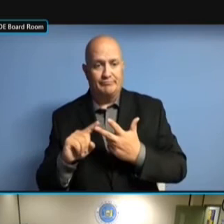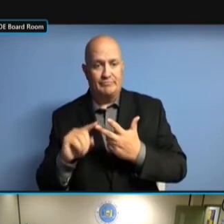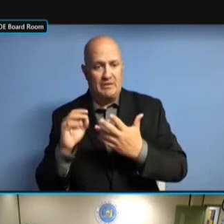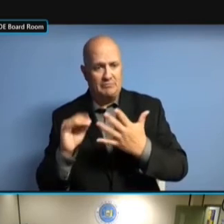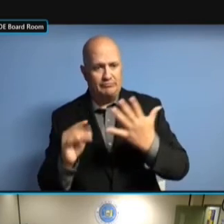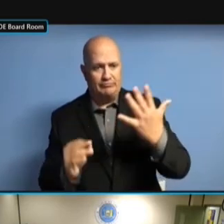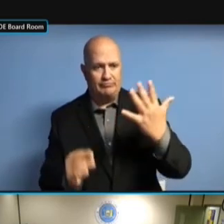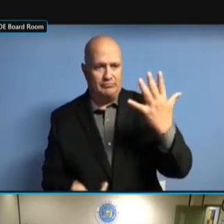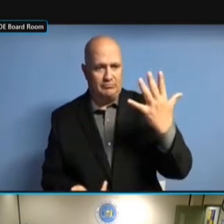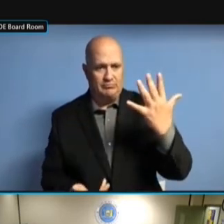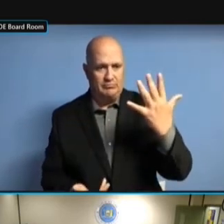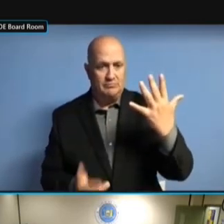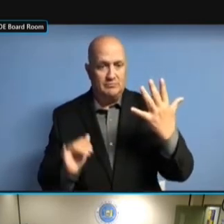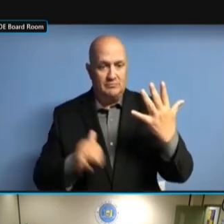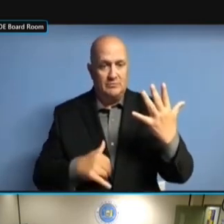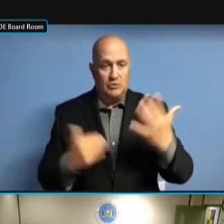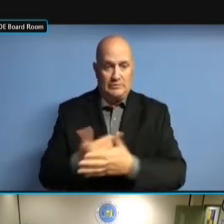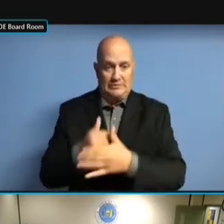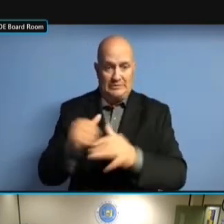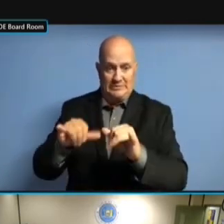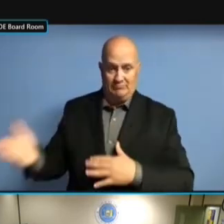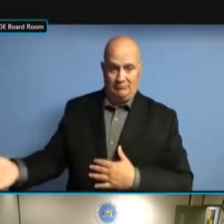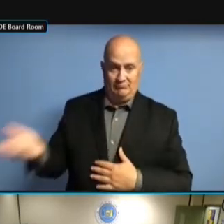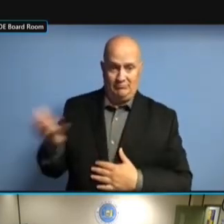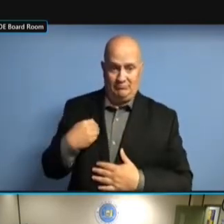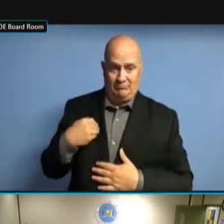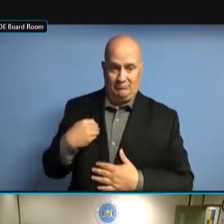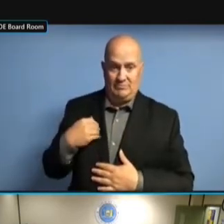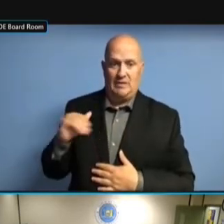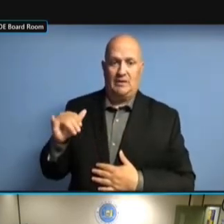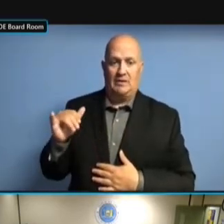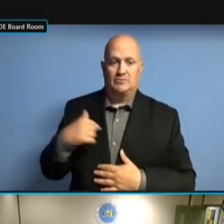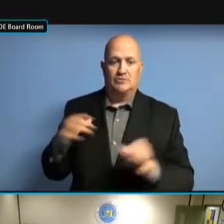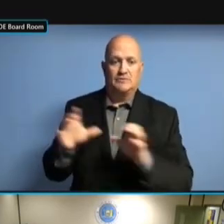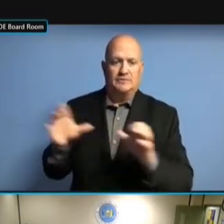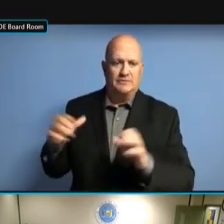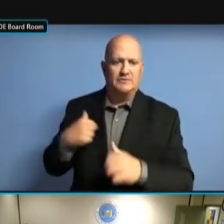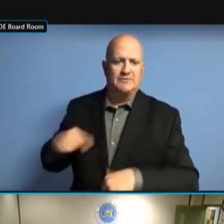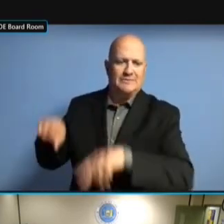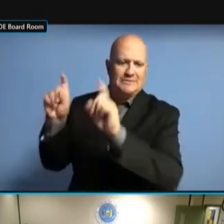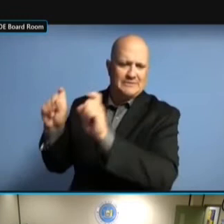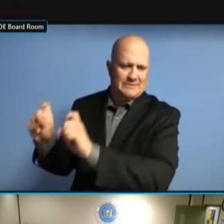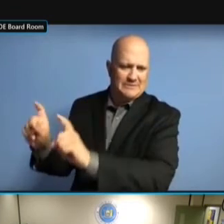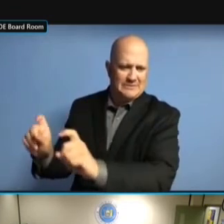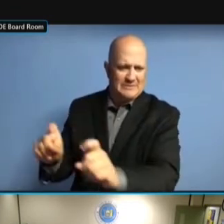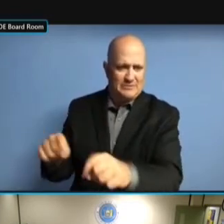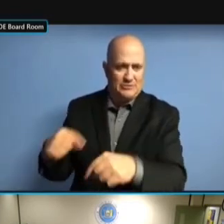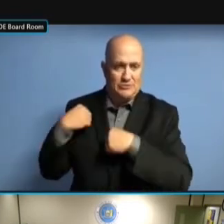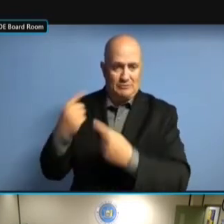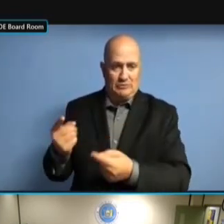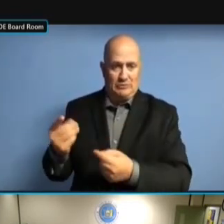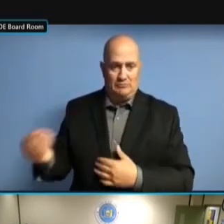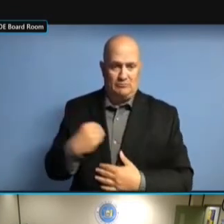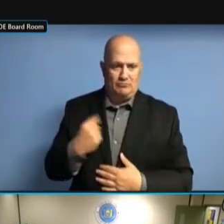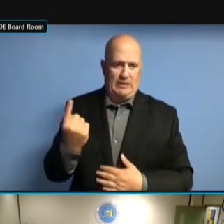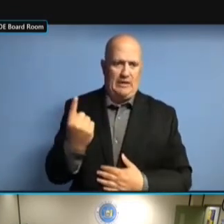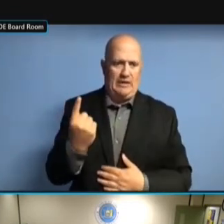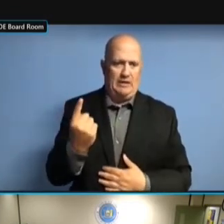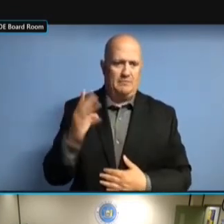AT THIS POINT WE'VE ONLY RECEIVED AT THIS POINT WE'VE ONLY RECEIVED AN AT THIS POINT WE'VE ONLY RECEIVED AN APPLICATION AT THIS POINT WE'VE ONLY RECEIVED AN APPLICATION FROM RECEIVED AN APPLICATION FROM RECEIVED AN APPLICATION FROM DEMOCRACY RECEIVED AN APPLICATION FROM DEMOCRACY ALIVE. DEMOCRACY ALIVE. DEMOCRACY ALIVE. BUT DEMOCRACY ALIVE. BUT WE'RE DEMOCRACY ALIVE. BUT WE'RE STILL DEMOCRACY ALIVE. BUT WE'RE STILL KIND DEMOCRACY ALIVE. BUT WE'RE STILL KIND OF DEMOCRACY ALIVE. BUT WE'RE STILL KIND OF IN DEMOCRACY ALIVE. BUT WE'RE STILL KIND OF IN THE BUT WE'RE STILL KIND OF IN THE BUT WE'RE STILL KIND OF IN THE EARLY BUT WE'RE STILL KIND OF IN THE EARLY STAGES BUT WE'RE STILL KIND OF IN THE EARLY STAGES OF BUT WE'RE STILL KIND OF IN THE EARLY STAGES OF THAT BUT WE'RE STILL KIND OF IN THE EARLY STAGES OF THAT PROCESS, EARLY STAGES OF THAT PROCESS, EARLY STAGES OF THAT PROCESS, HAVING EARLY STAGES OF THAT PROCESS, HAVING CONVERSATIONS EARLY STAGES OF THAT PROCESS, HAVING CONVERSATIONS WITH EARLY STAGES OF THAT PROCESS, HAVING CONVERSATIONS WITH THEM. HAVING CONVERSATIONS WITH THEM. HAVING CONVERSATIONS WITH THEM. THEY HAVING CONVERSATIONS WITH THEM. THEY HAVE HAVING CONVERSATIONS WITH THEM. THEY HAVE NOT HAVING CONVERSATIONS WITH THEM. THEY HAVE NOT SUBMITTED